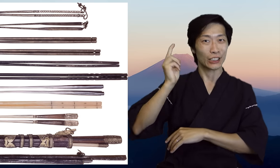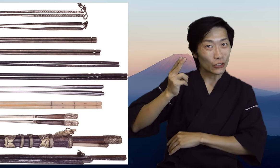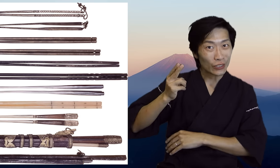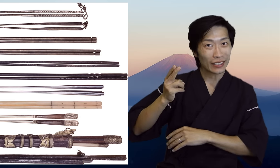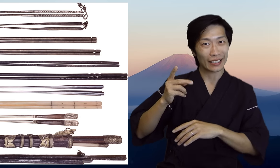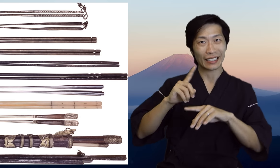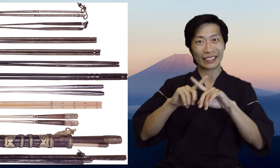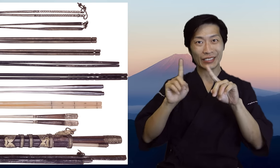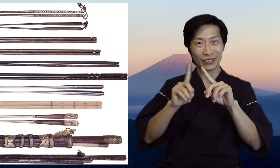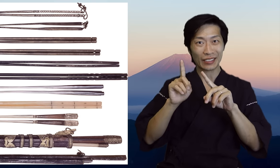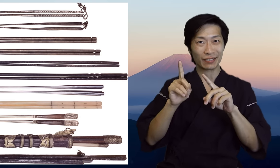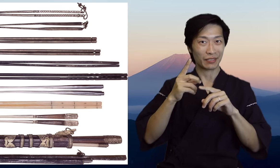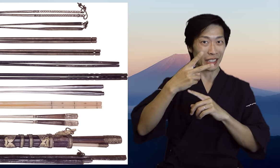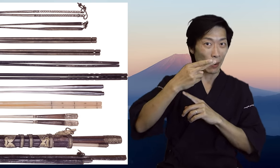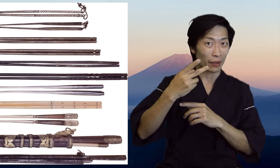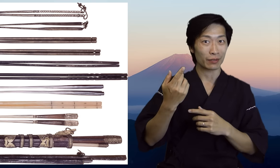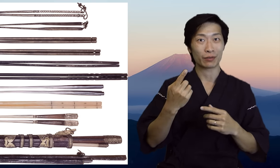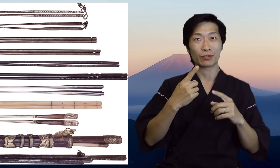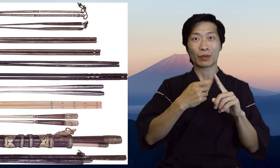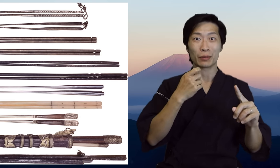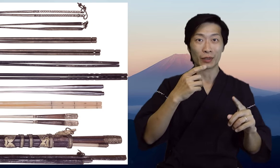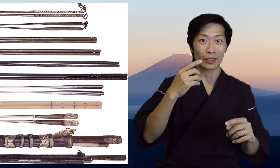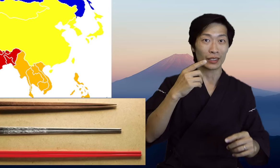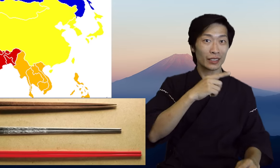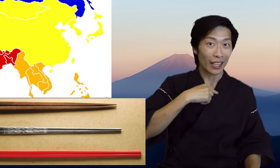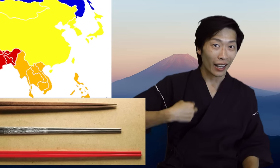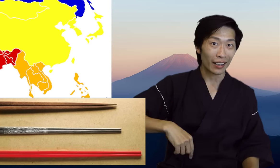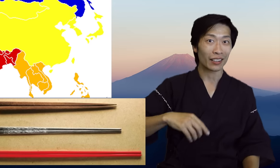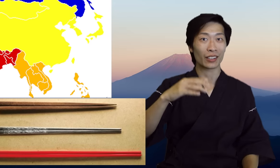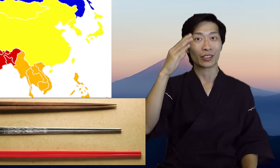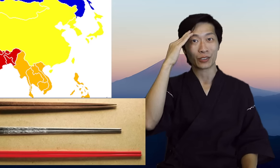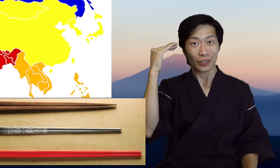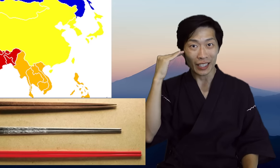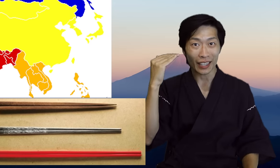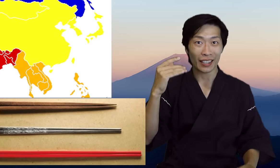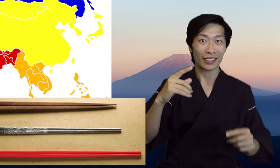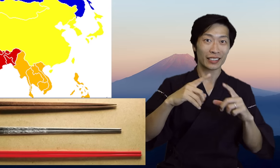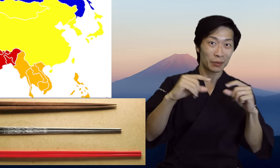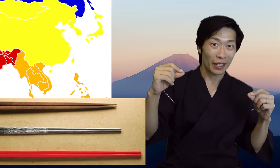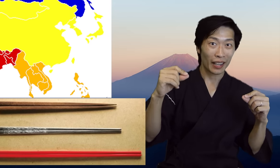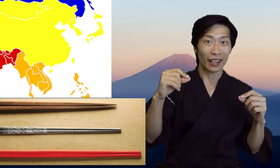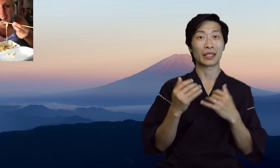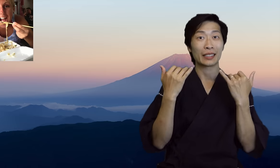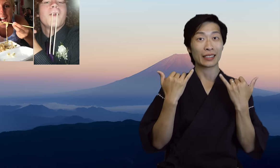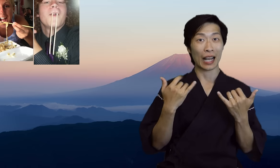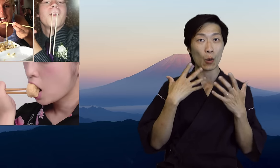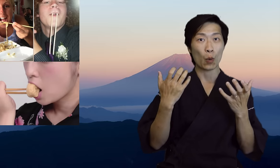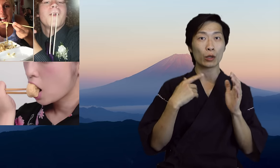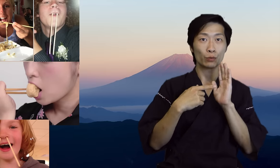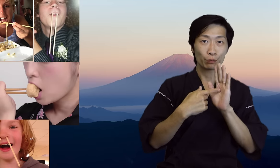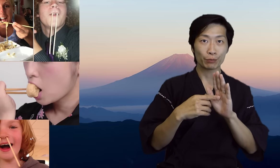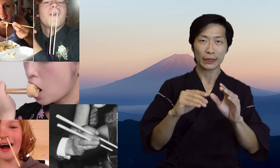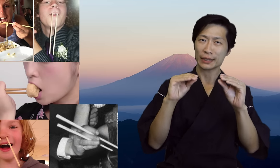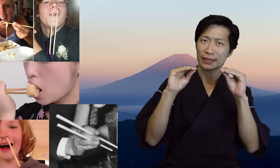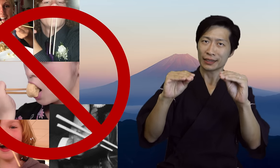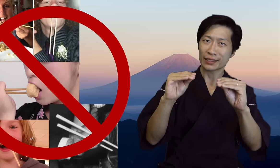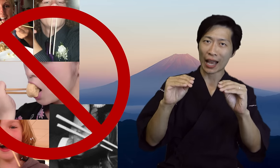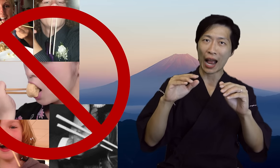talked about the history of chopsticks as well as the different styles of chopsticks in China, Korea and Japan now